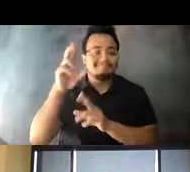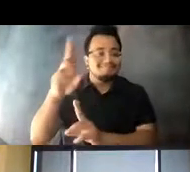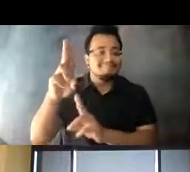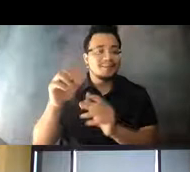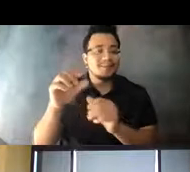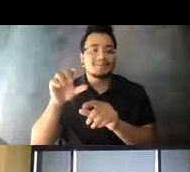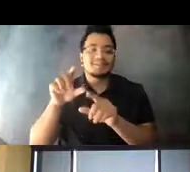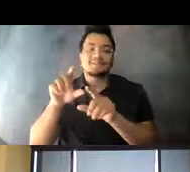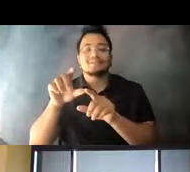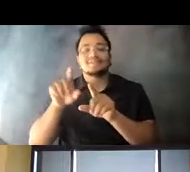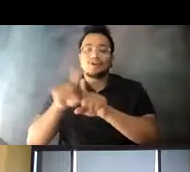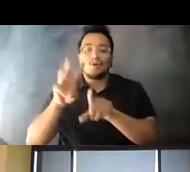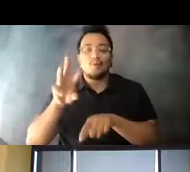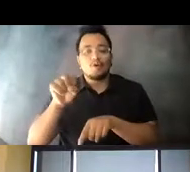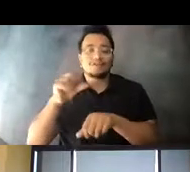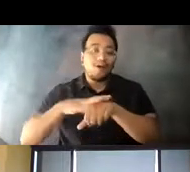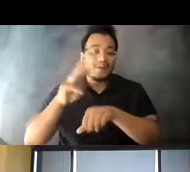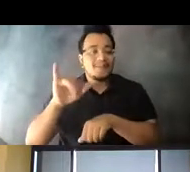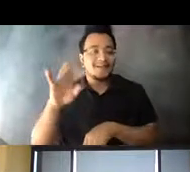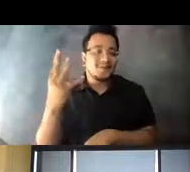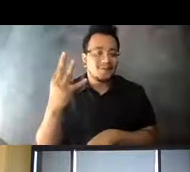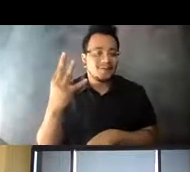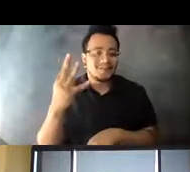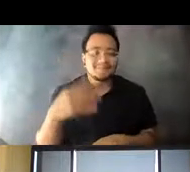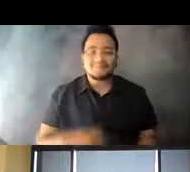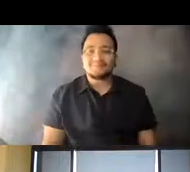Wars" on May the 4th. 14:43:43 Next slide.